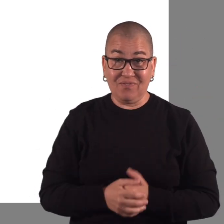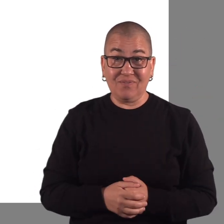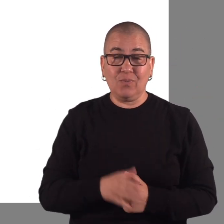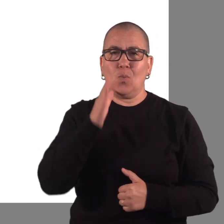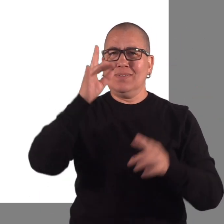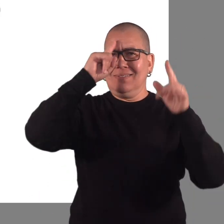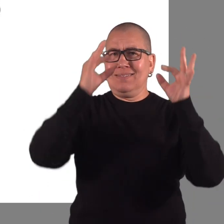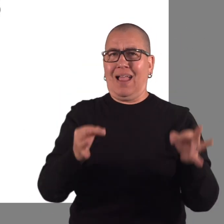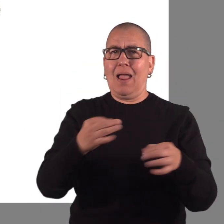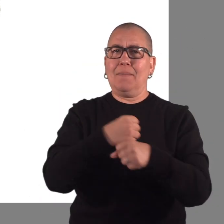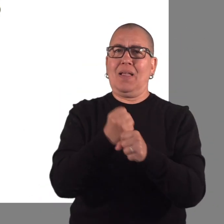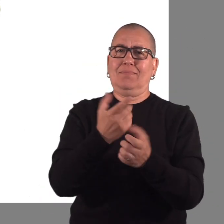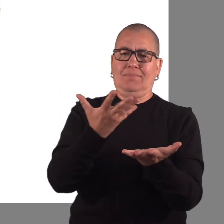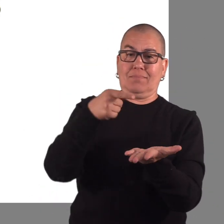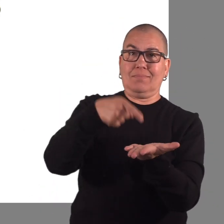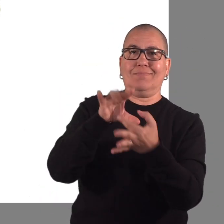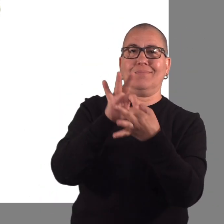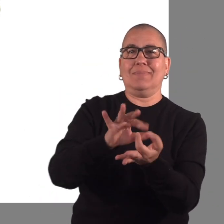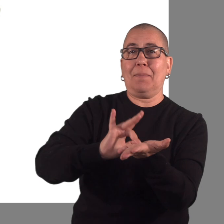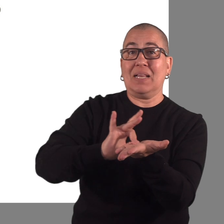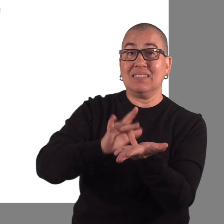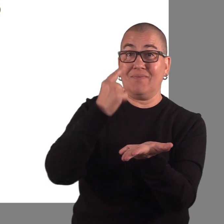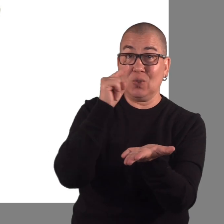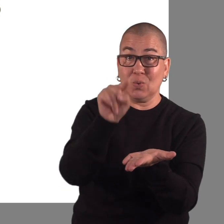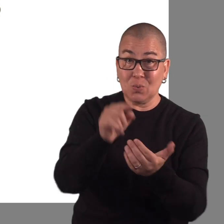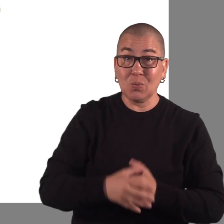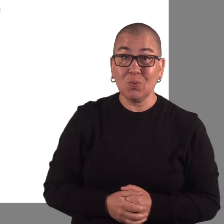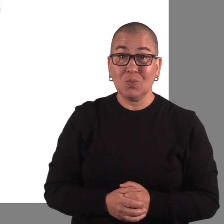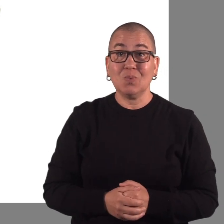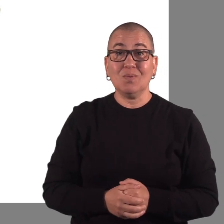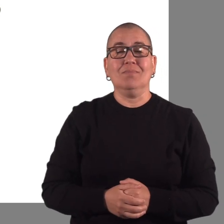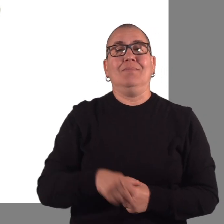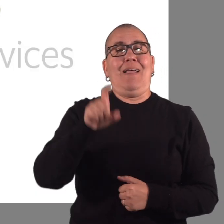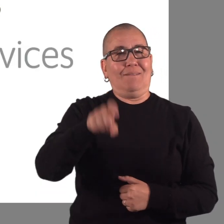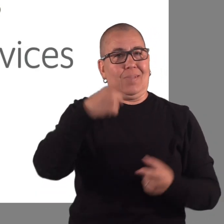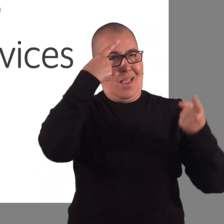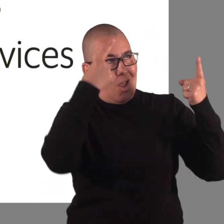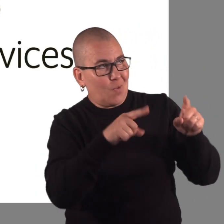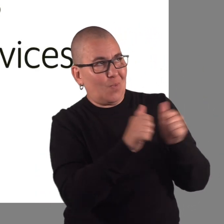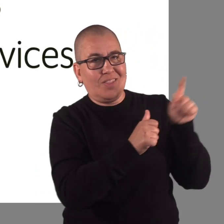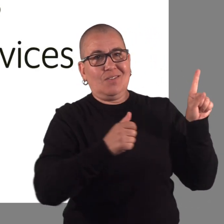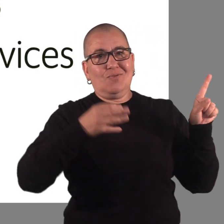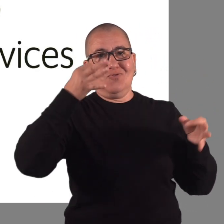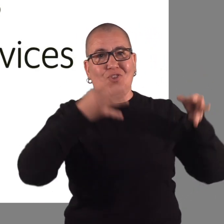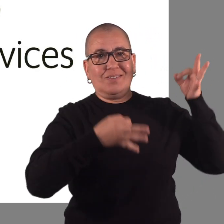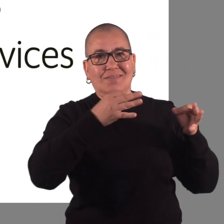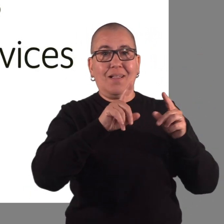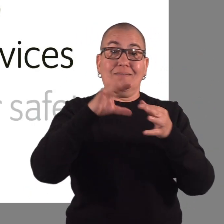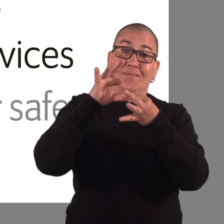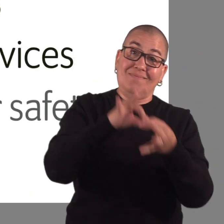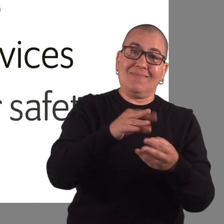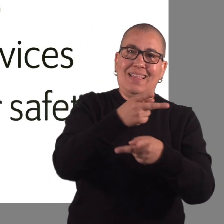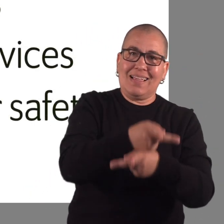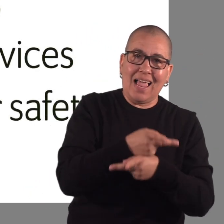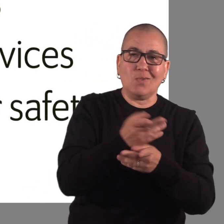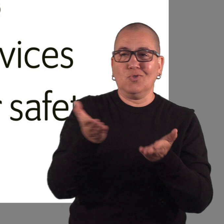make medical decisions for you, consent to care and services,